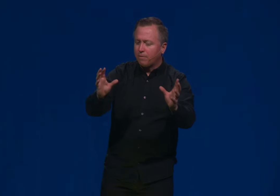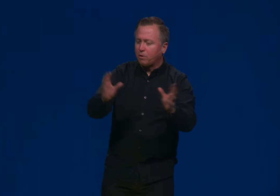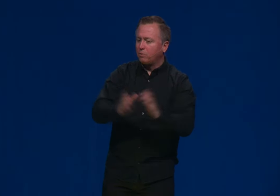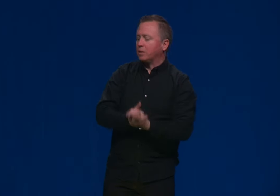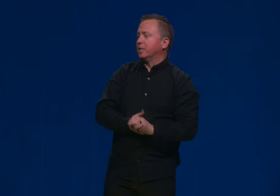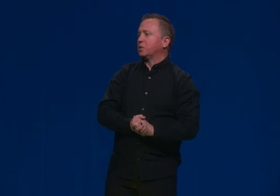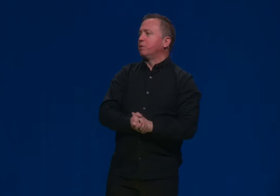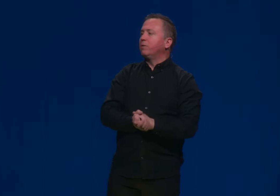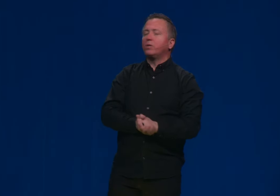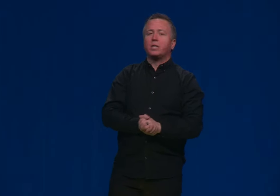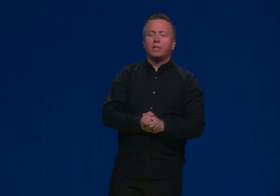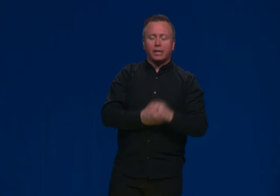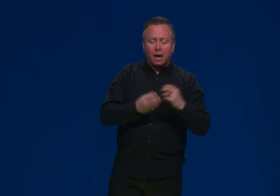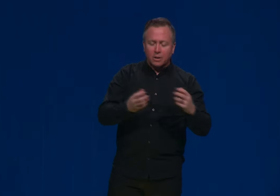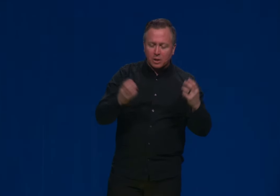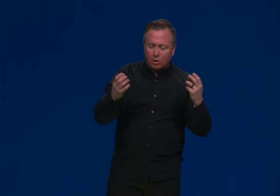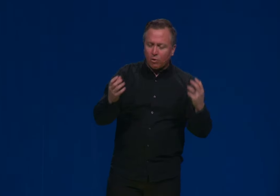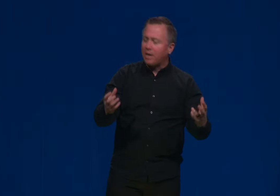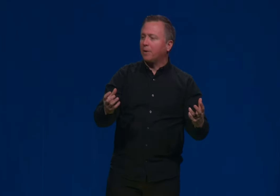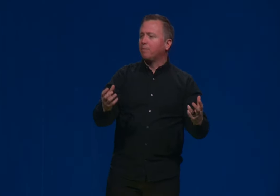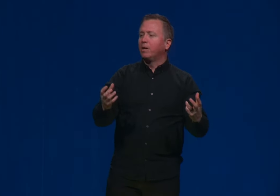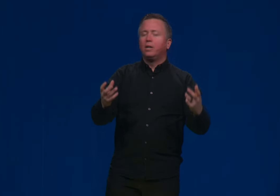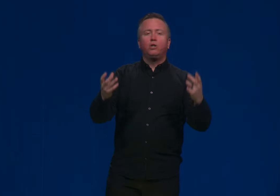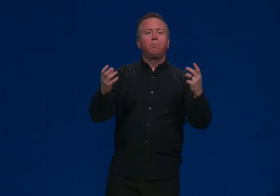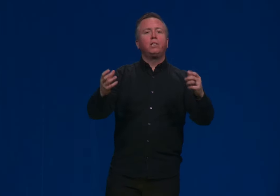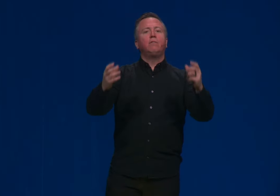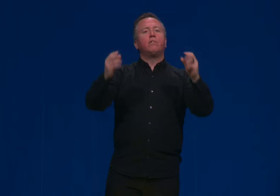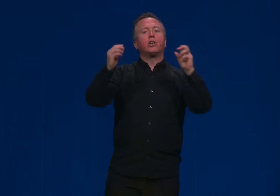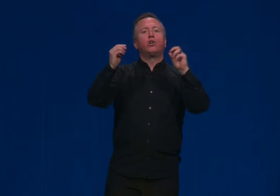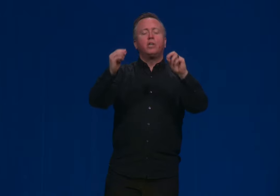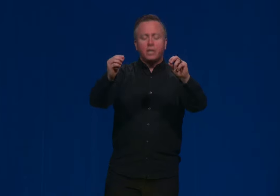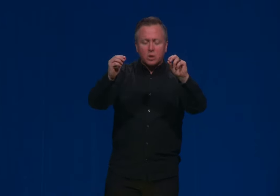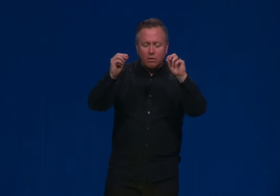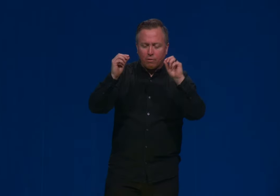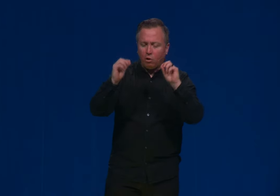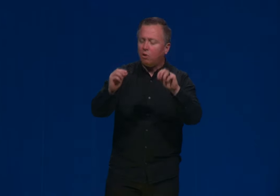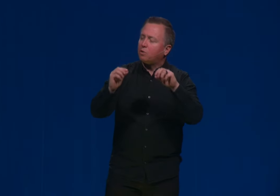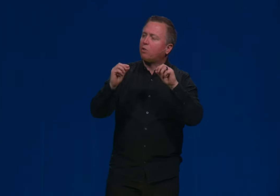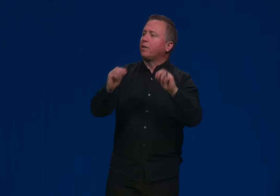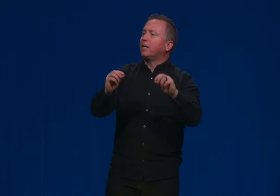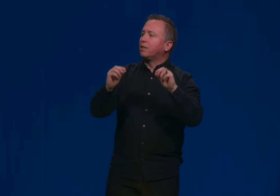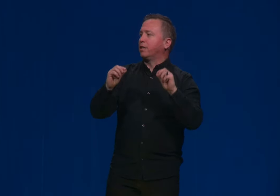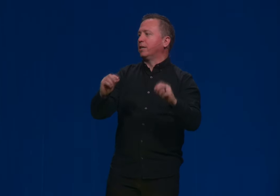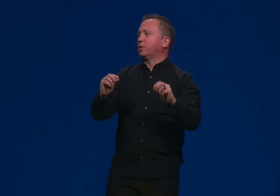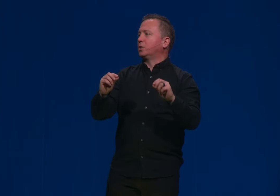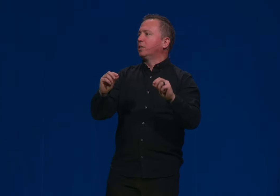The first one is this When you understand that God is the Creator, you believe in the goodness of all created things.